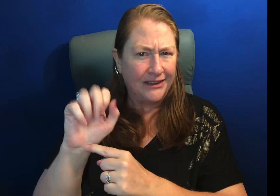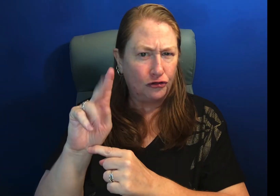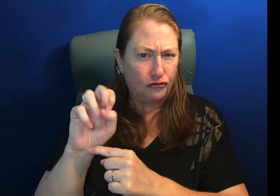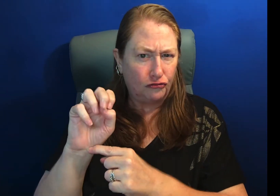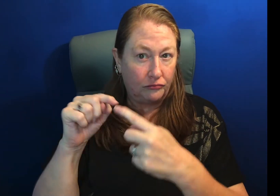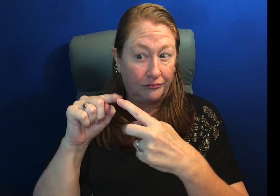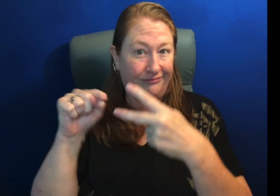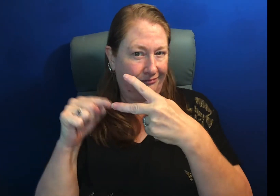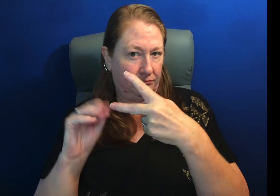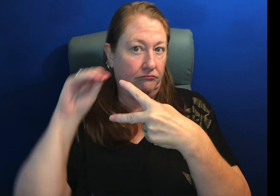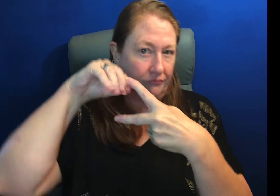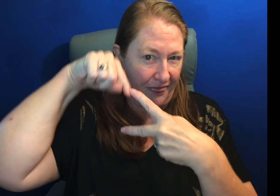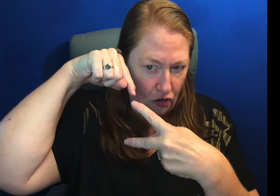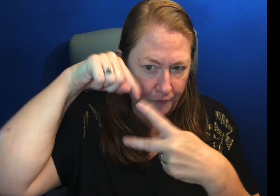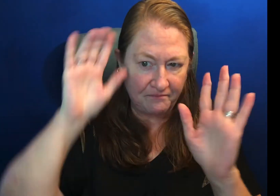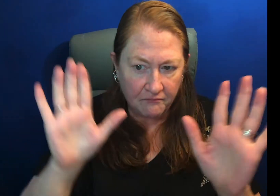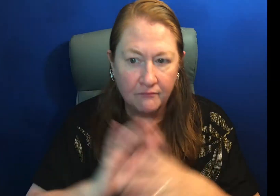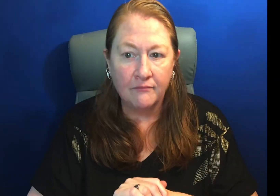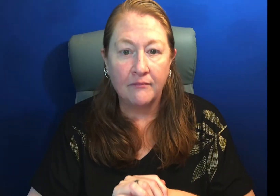it is a feature of the Lockdown Browser,